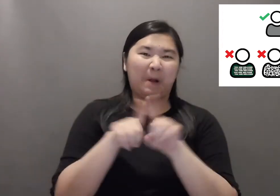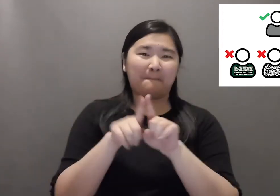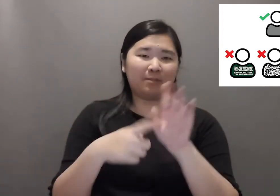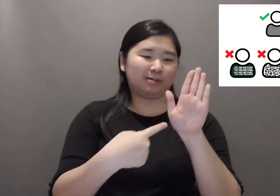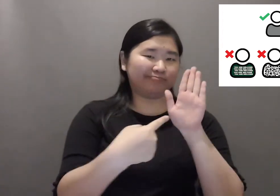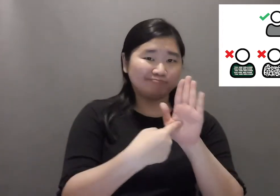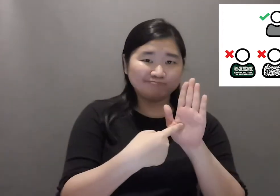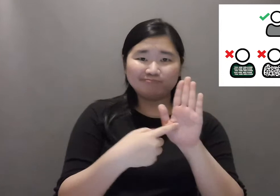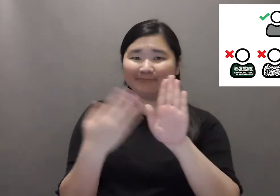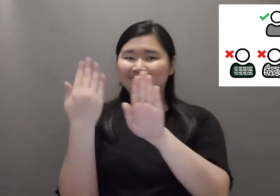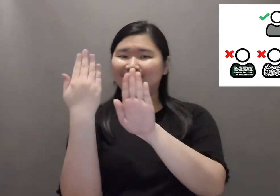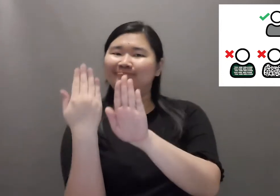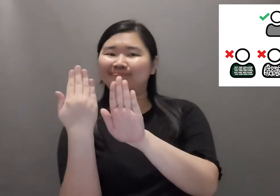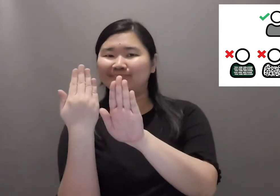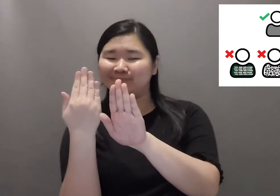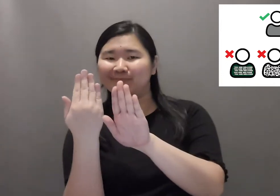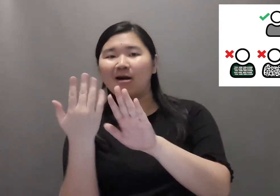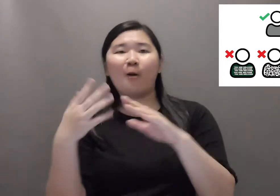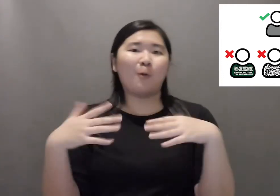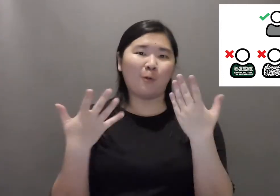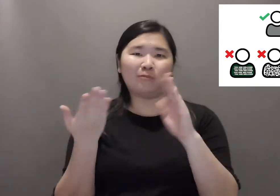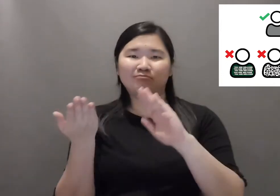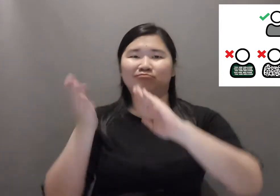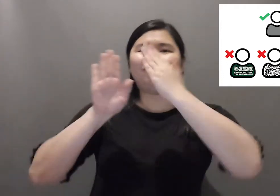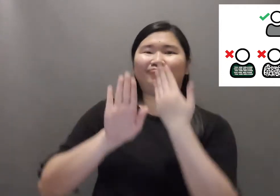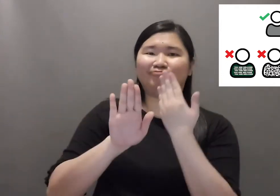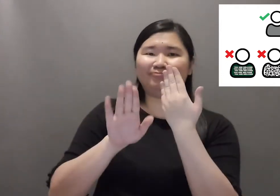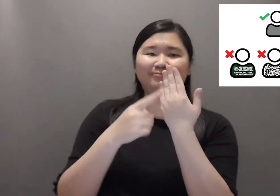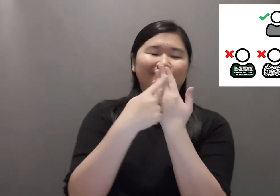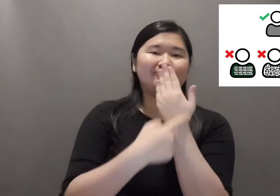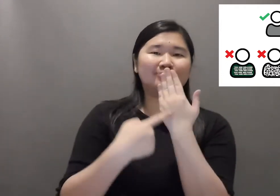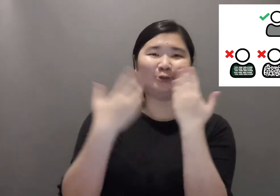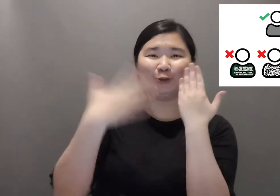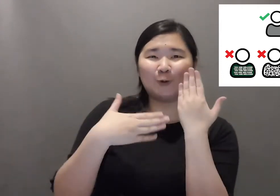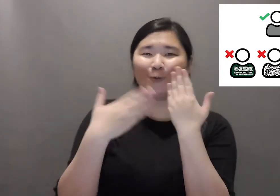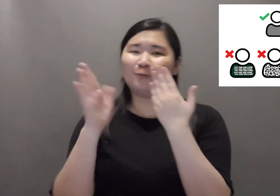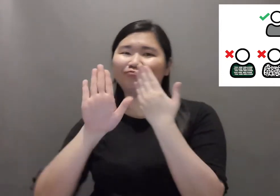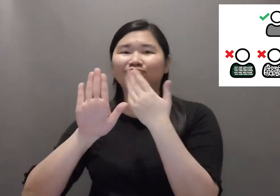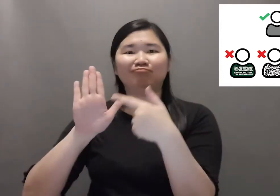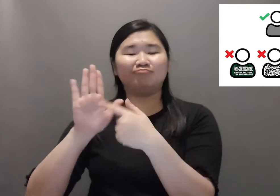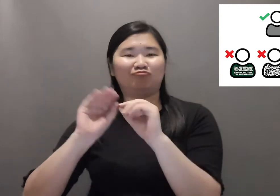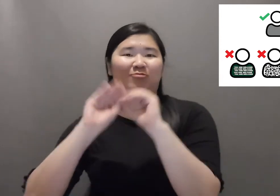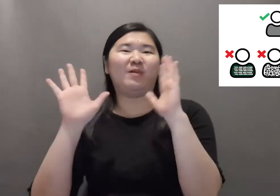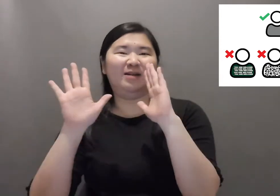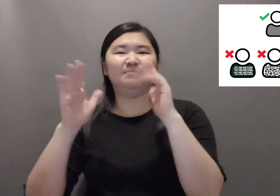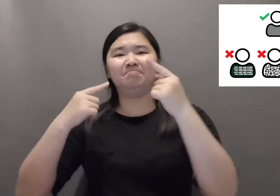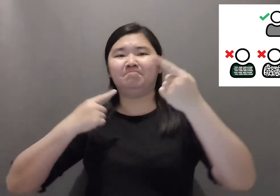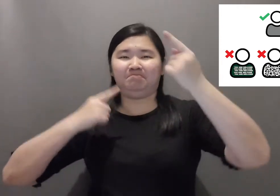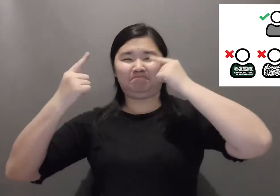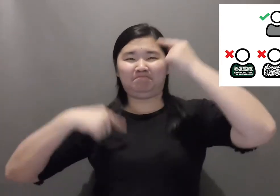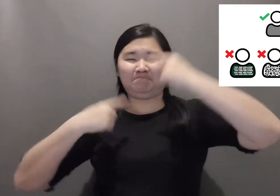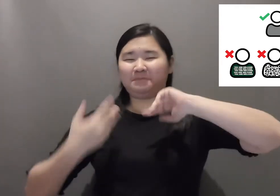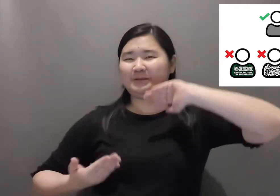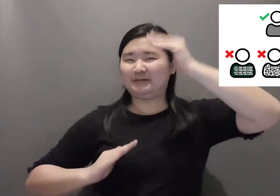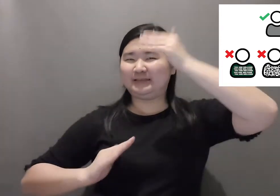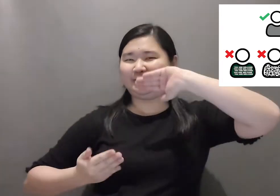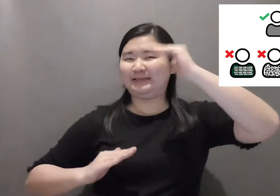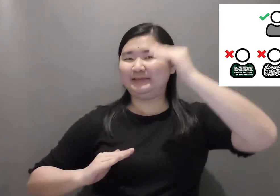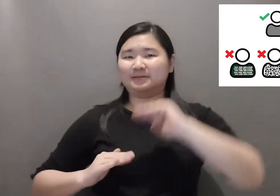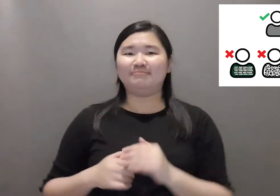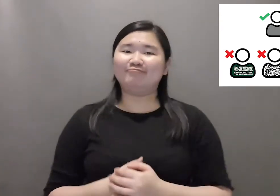and signers with lighter skin tone should wear darker clothing.